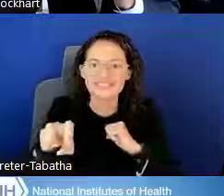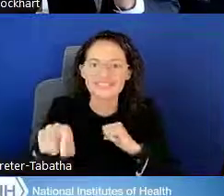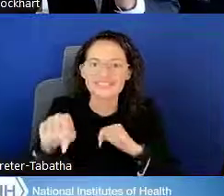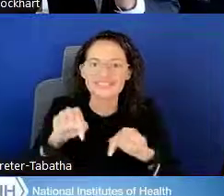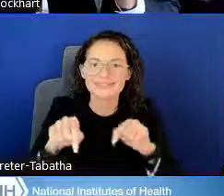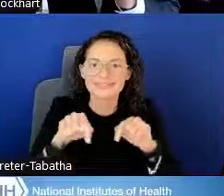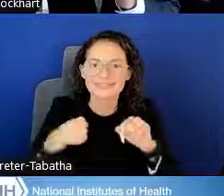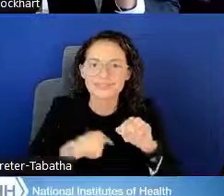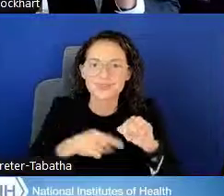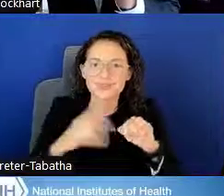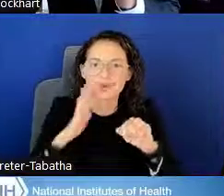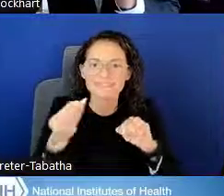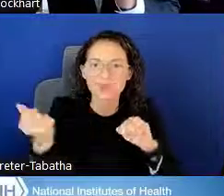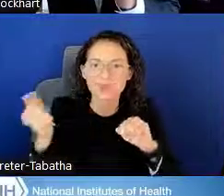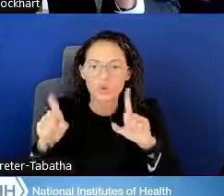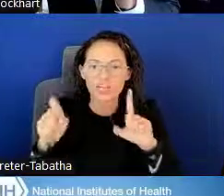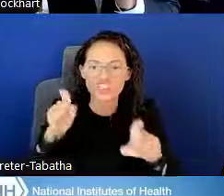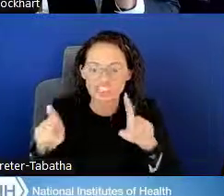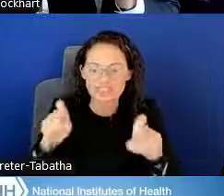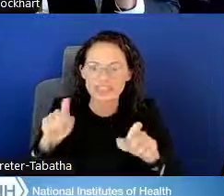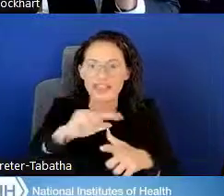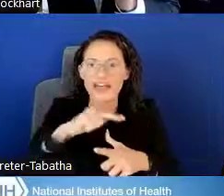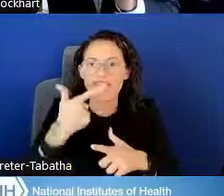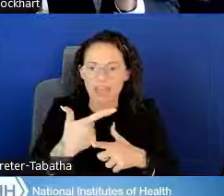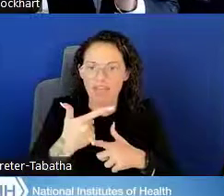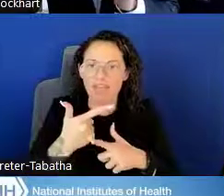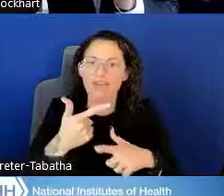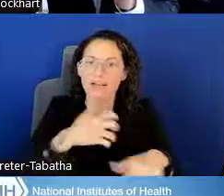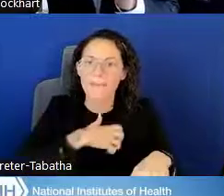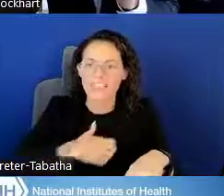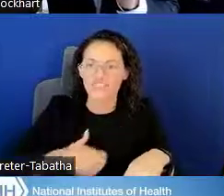and then move on to the Ambassadors portion.